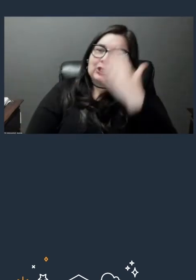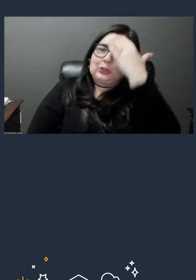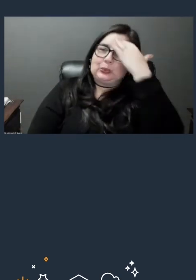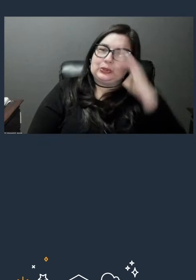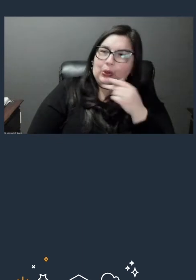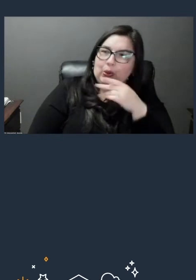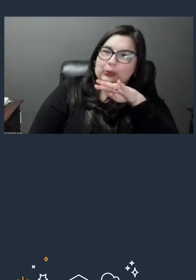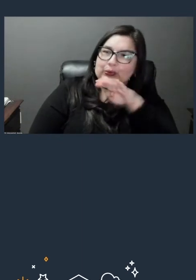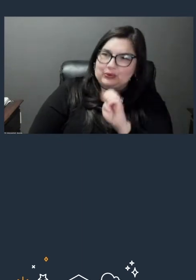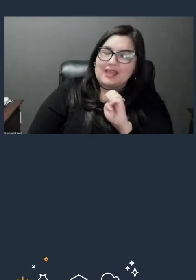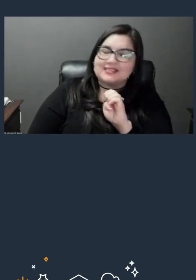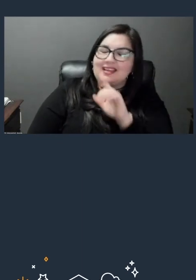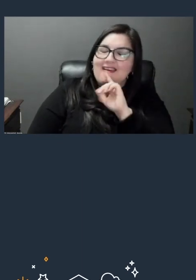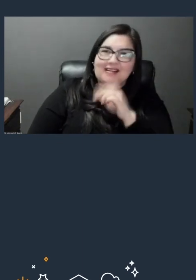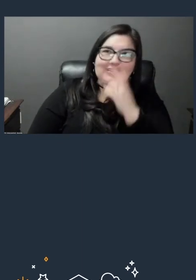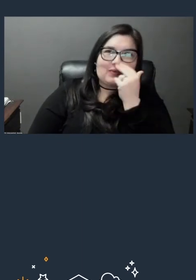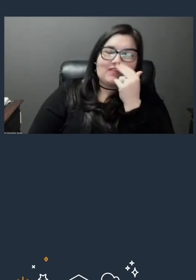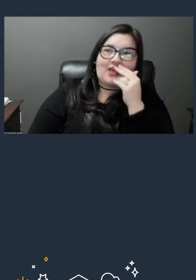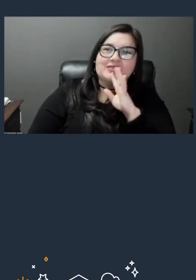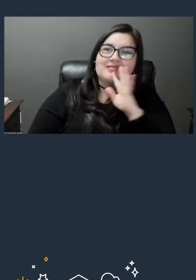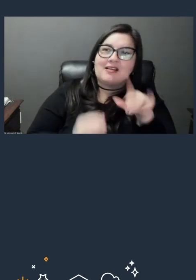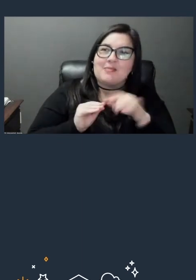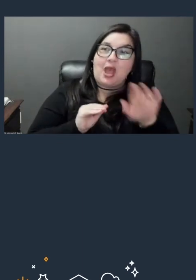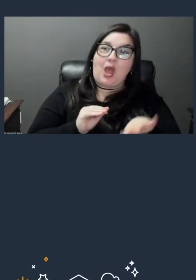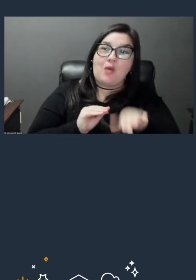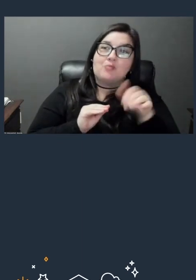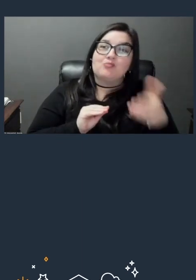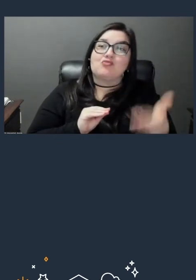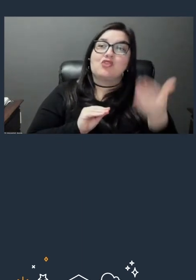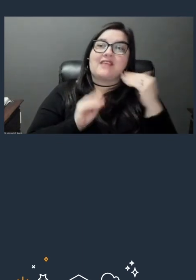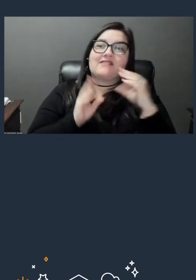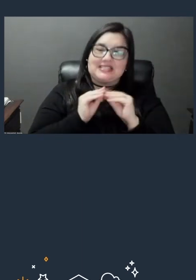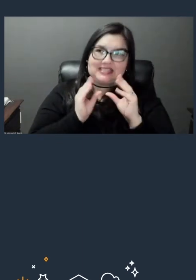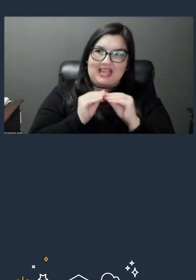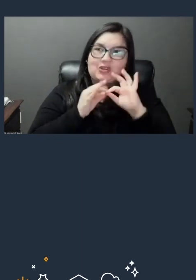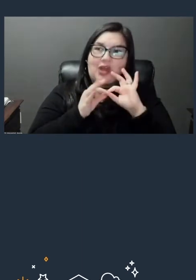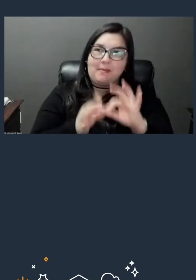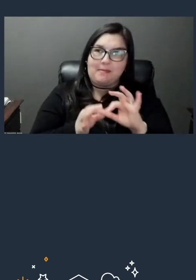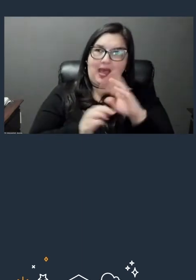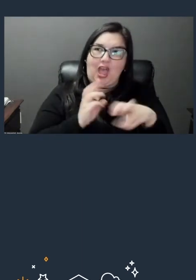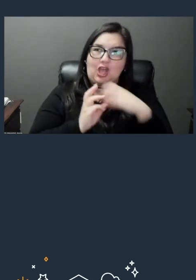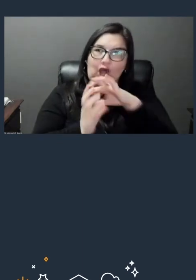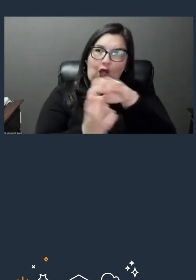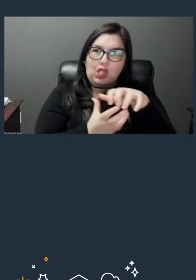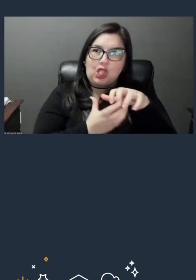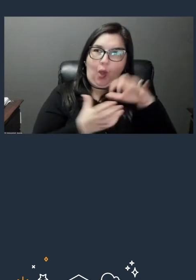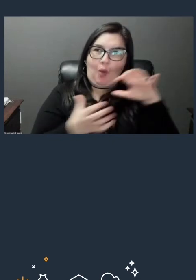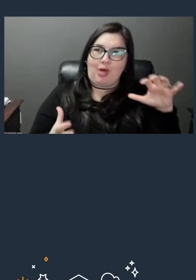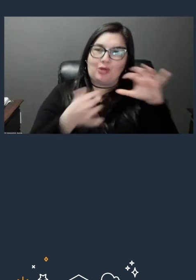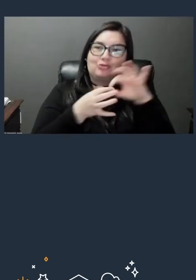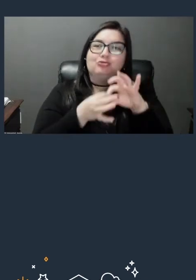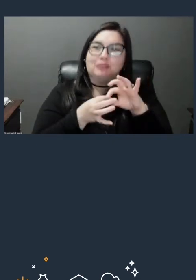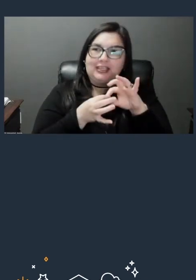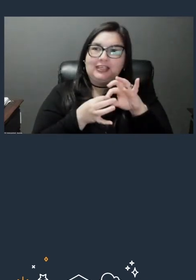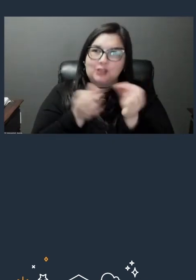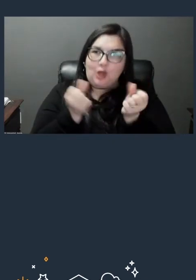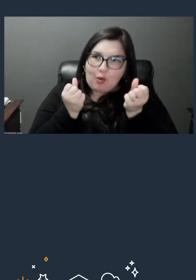about a previous session today was about global reach and in particular, this multi-region access point feature